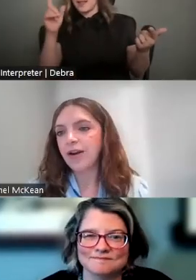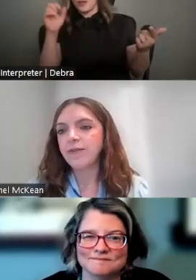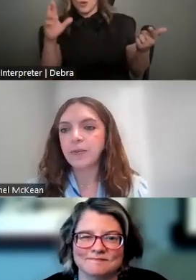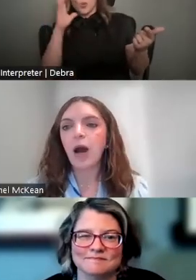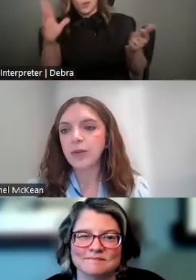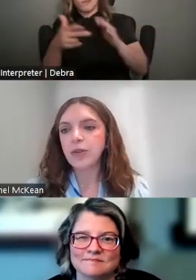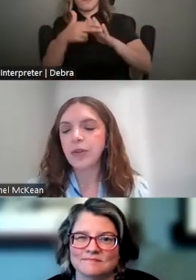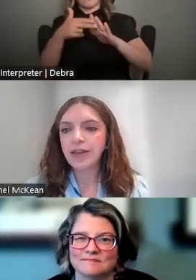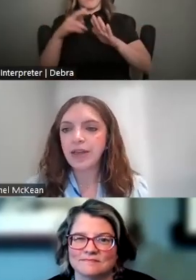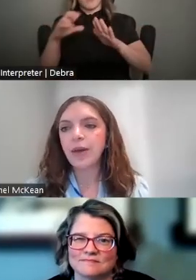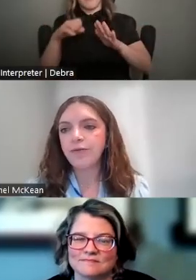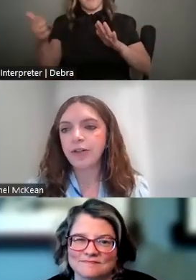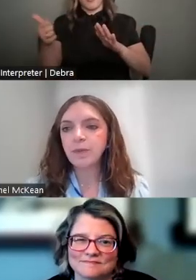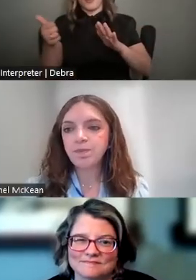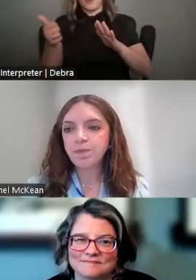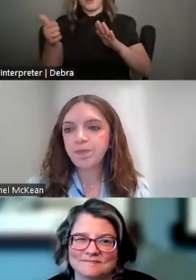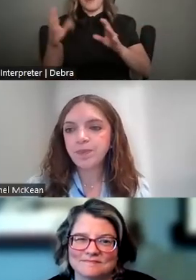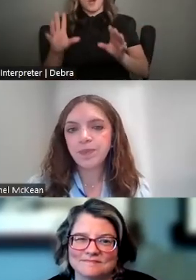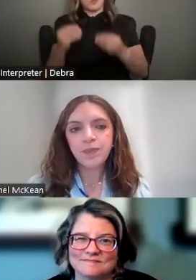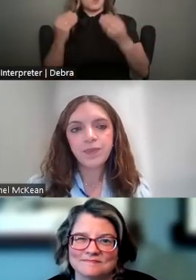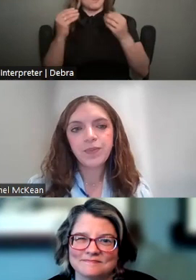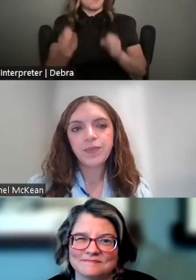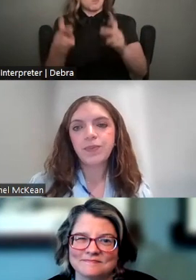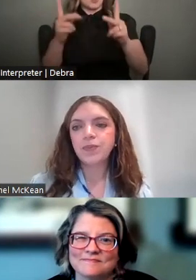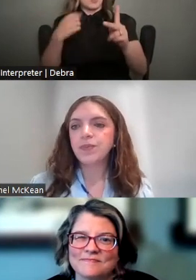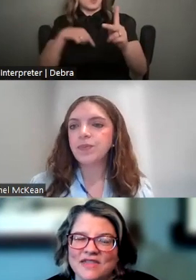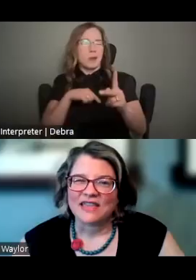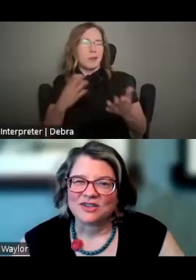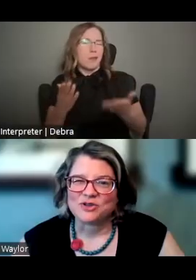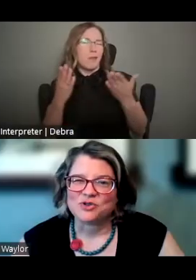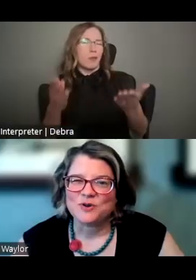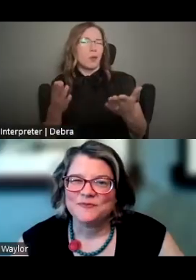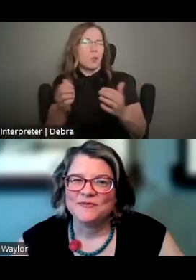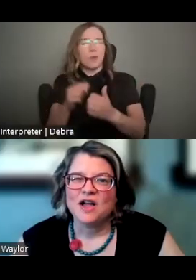OPPORTUNITY THAT WE OFFER. THANKS, RACHEL.